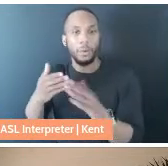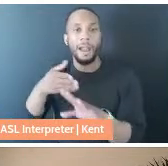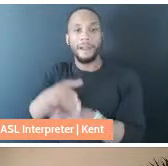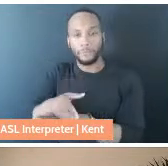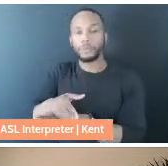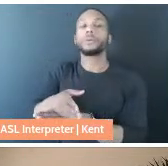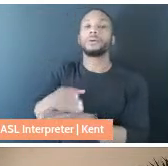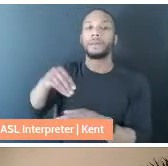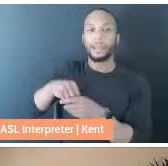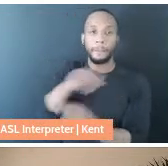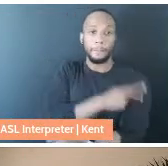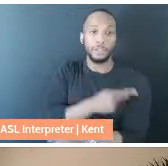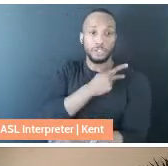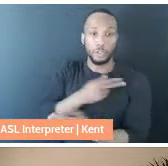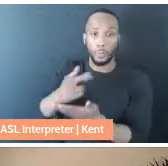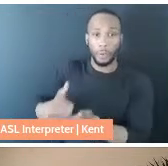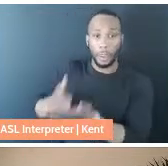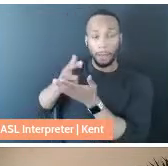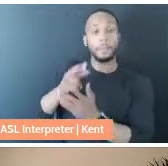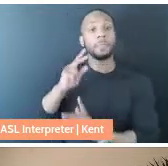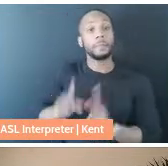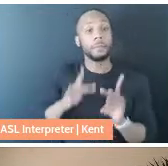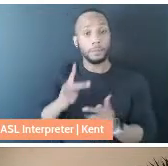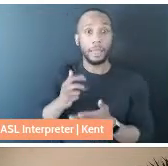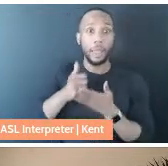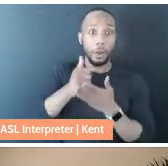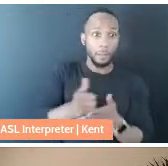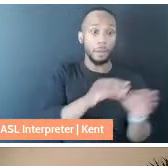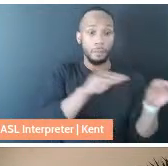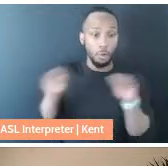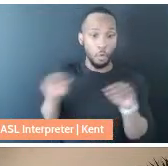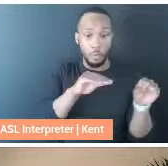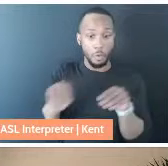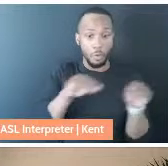The people who helped me go through a frantic move to merge two households into one so that